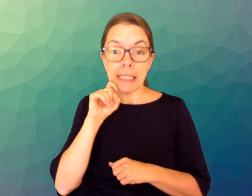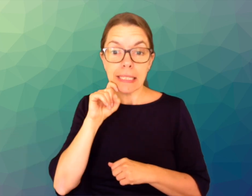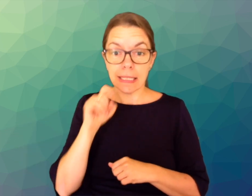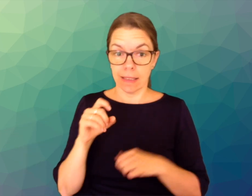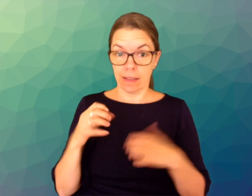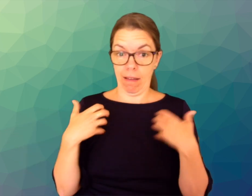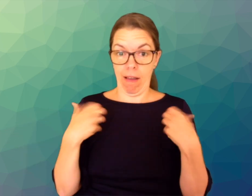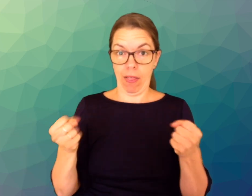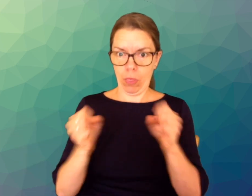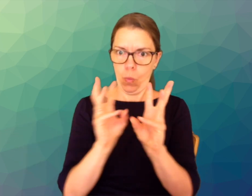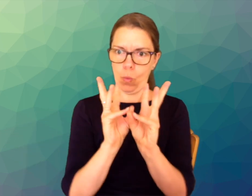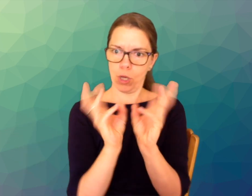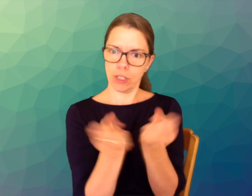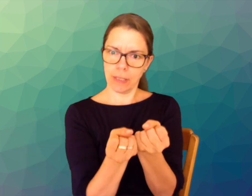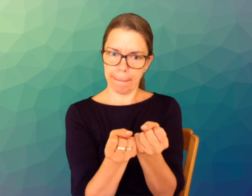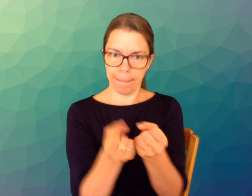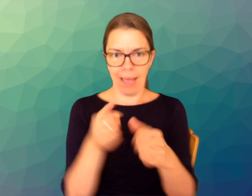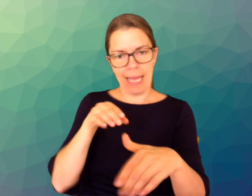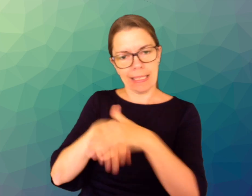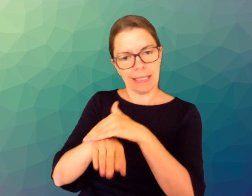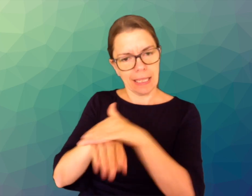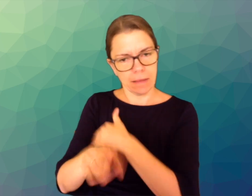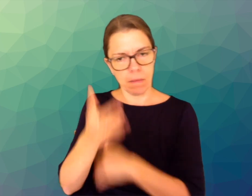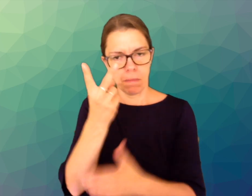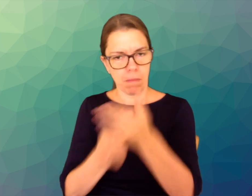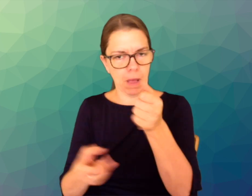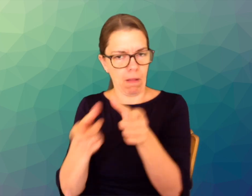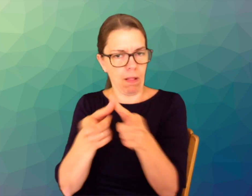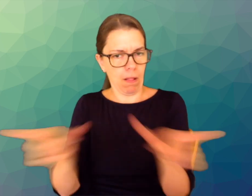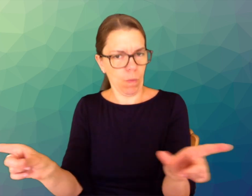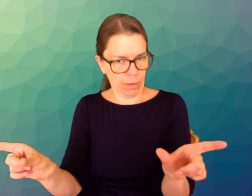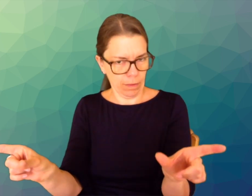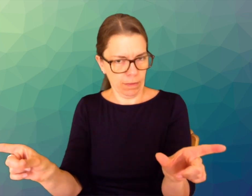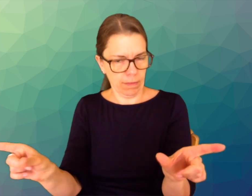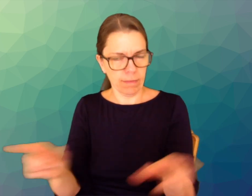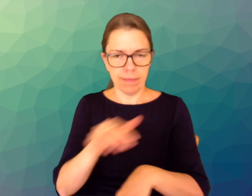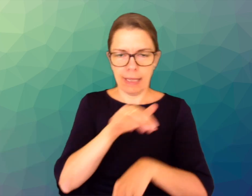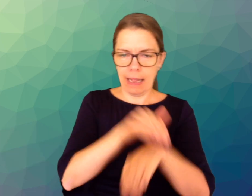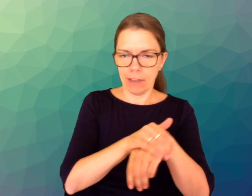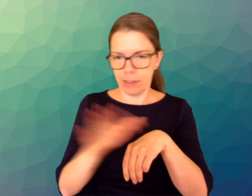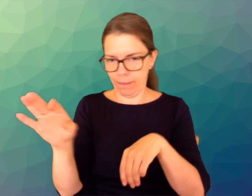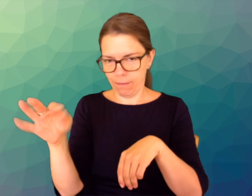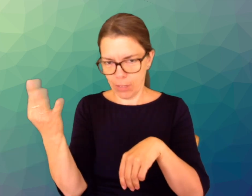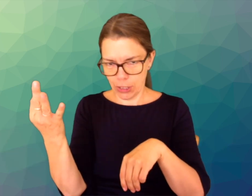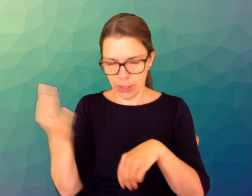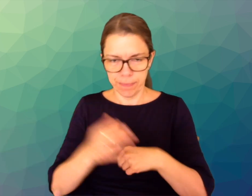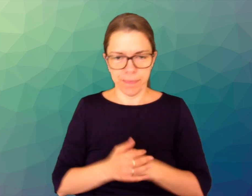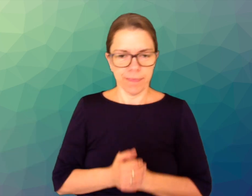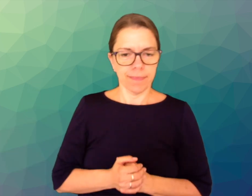Access to bilingual sexual health workshops;